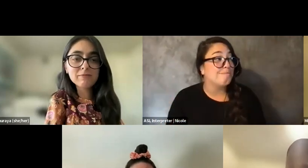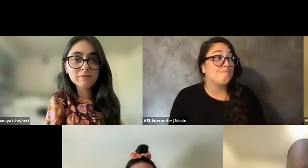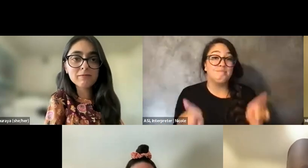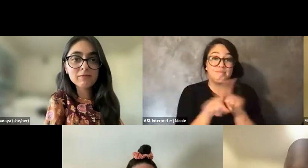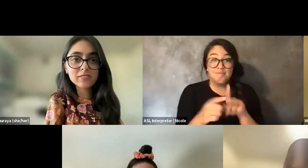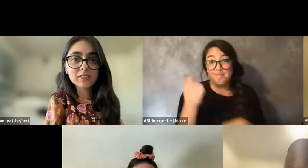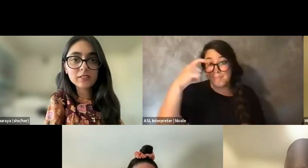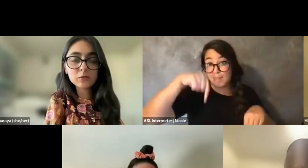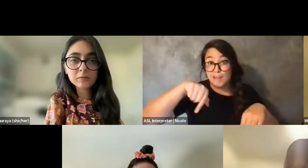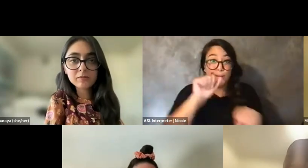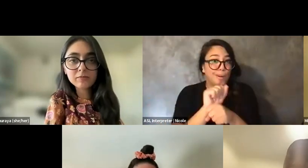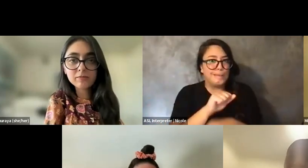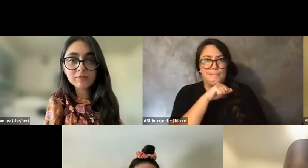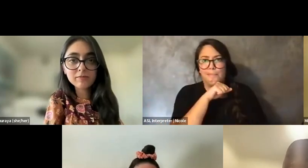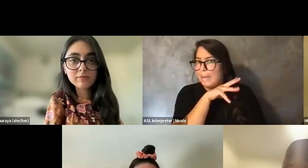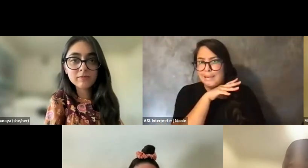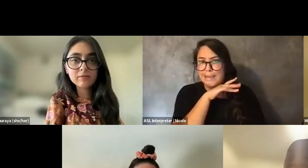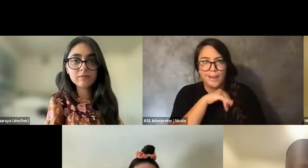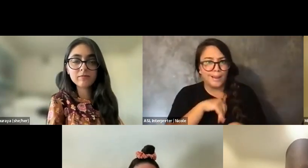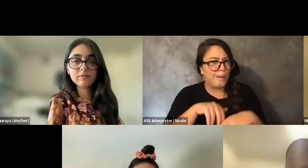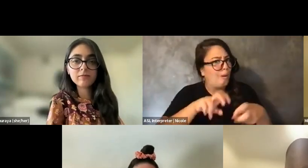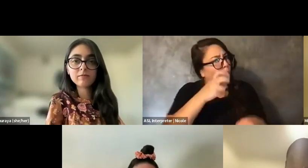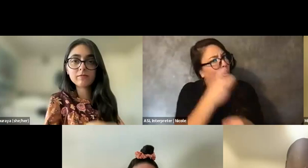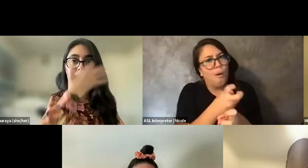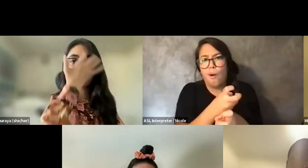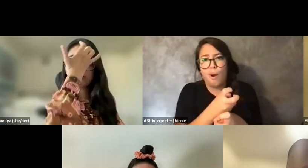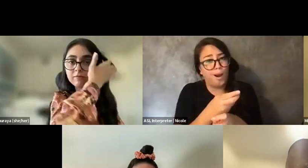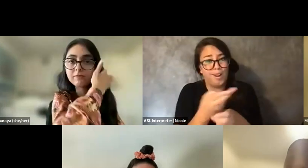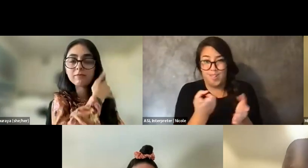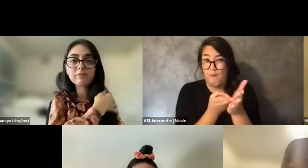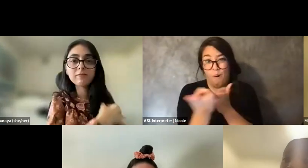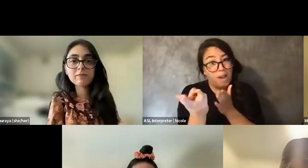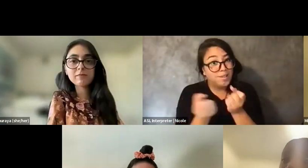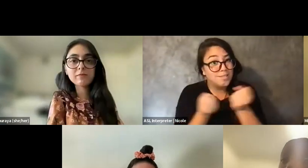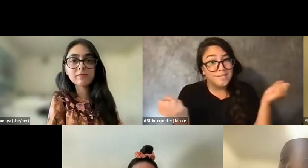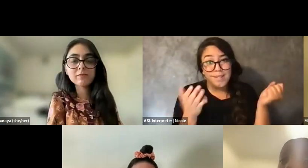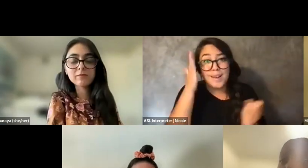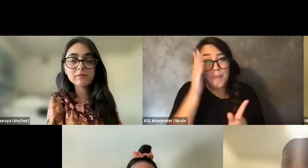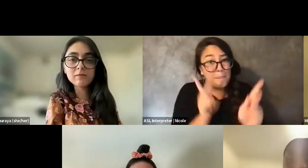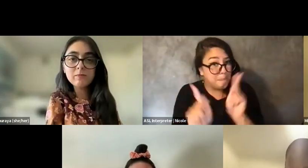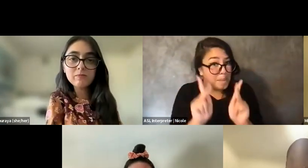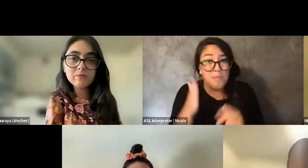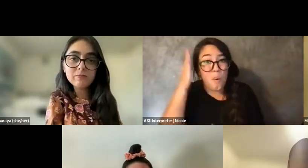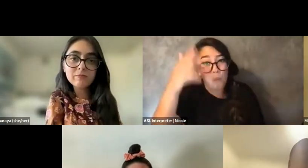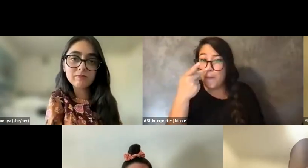And like, if I could just be frank, there's going to be people that piss you off, people that you don't like, people that you don't get along with, like,